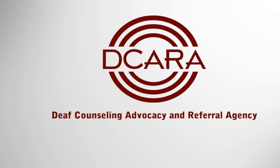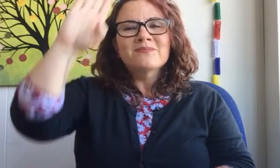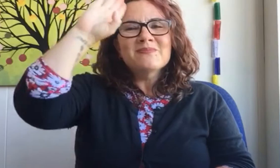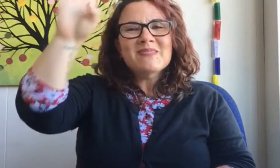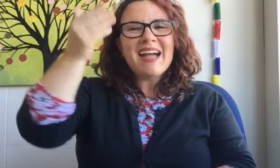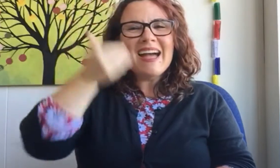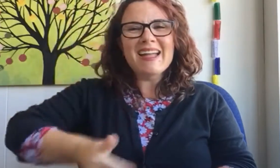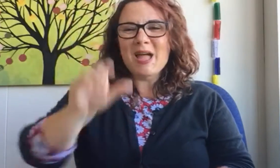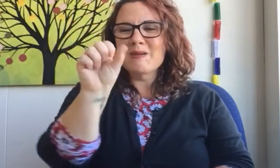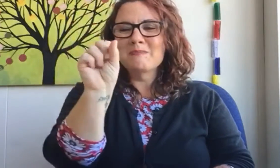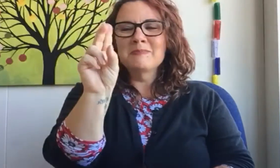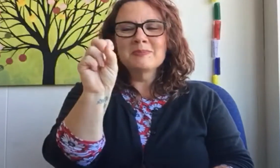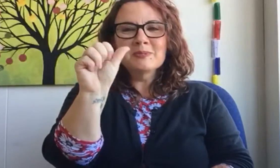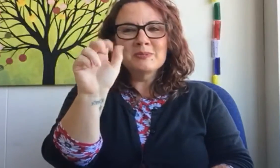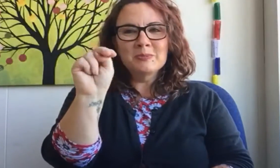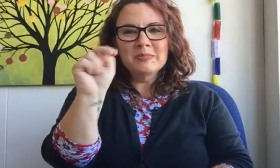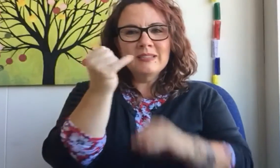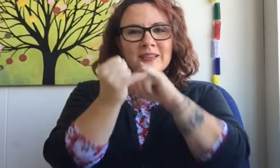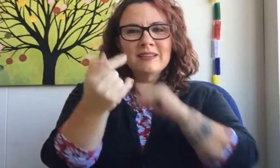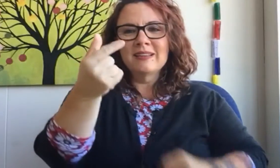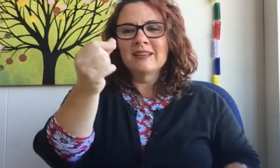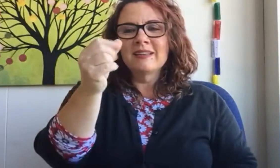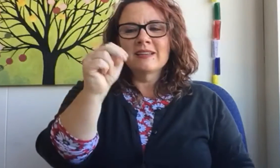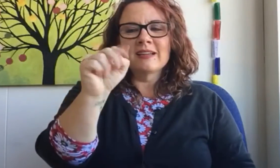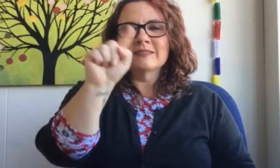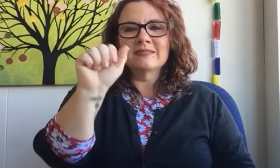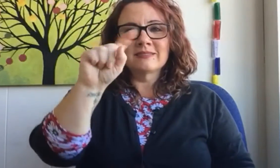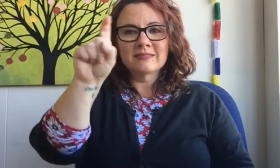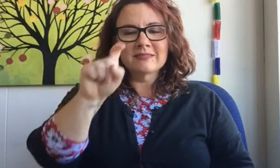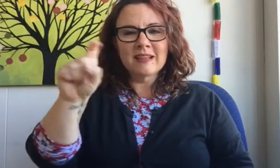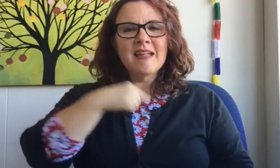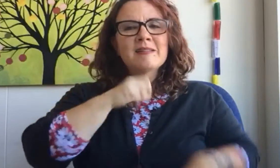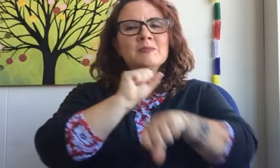Hi! I am Susan Gonzalez